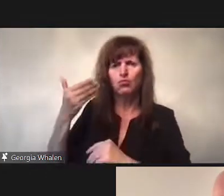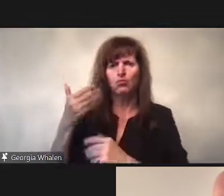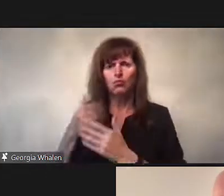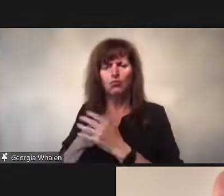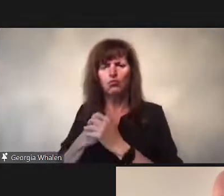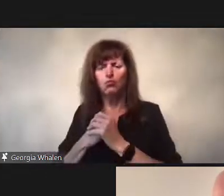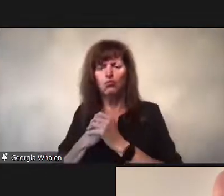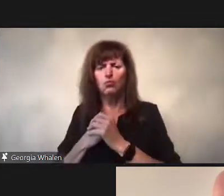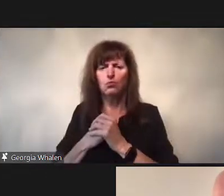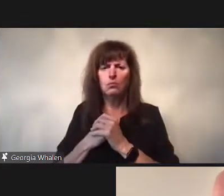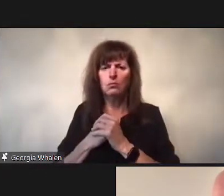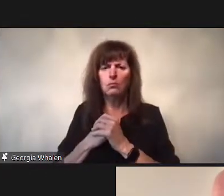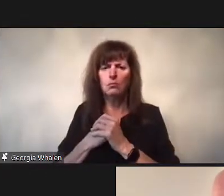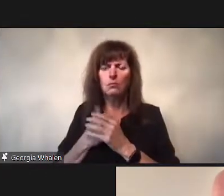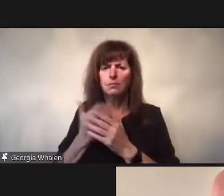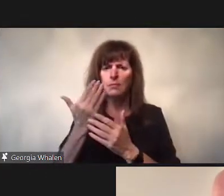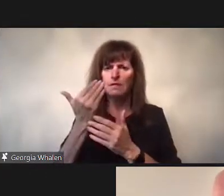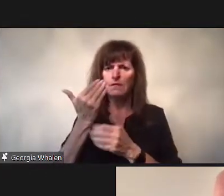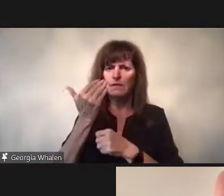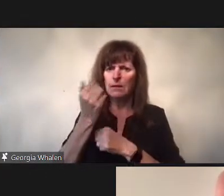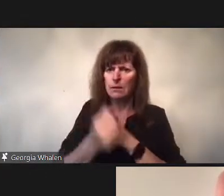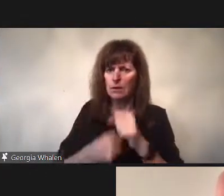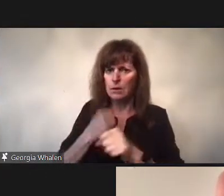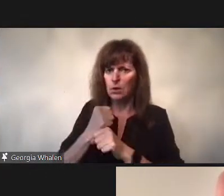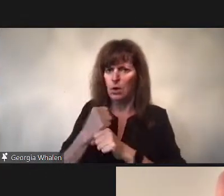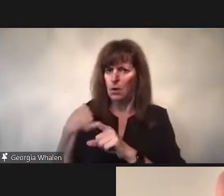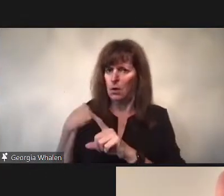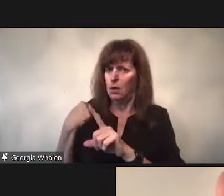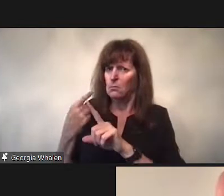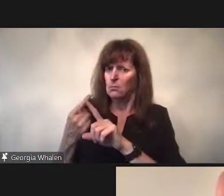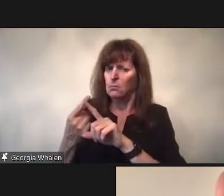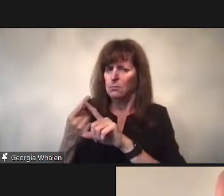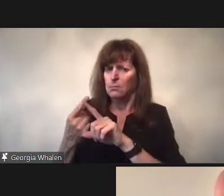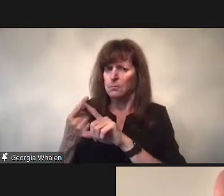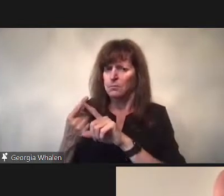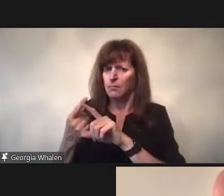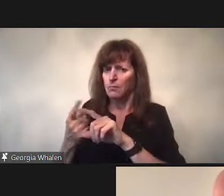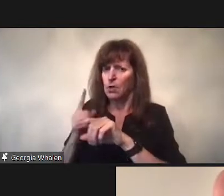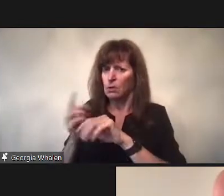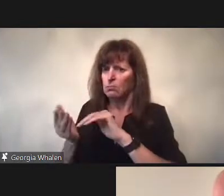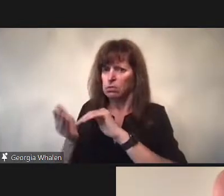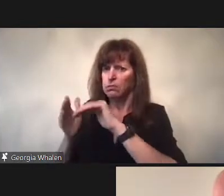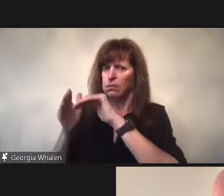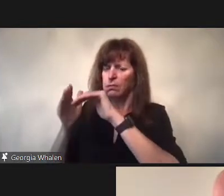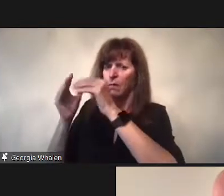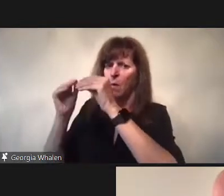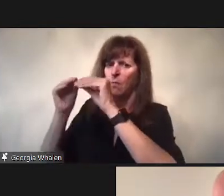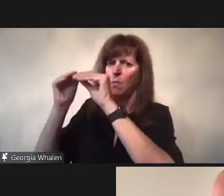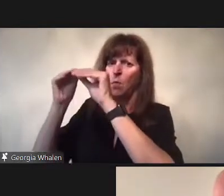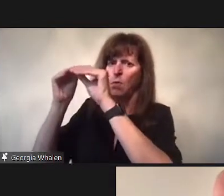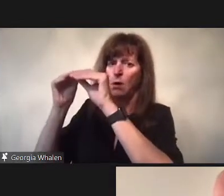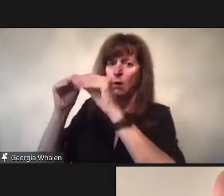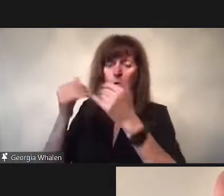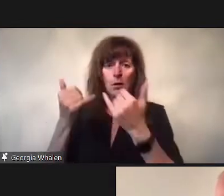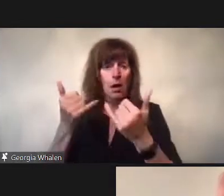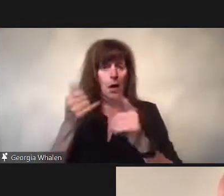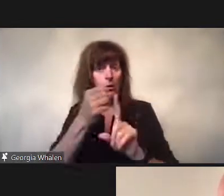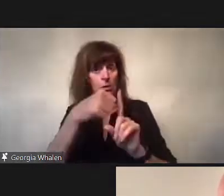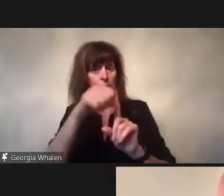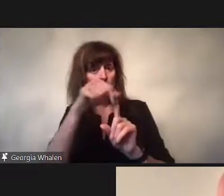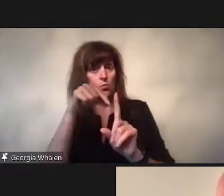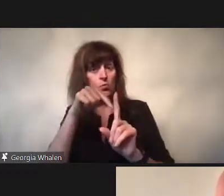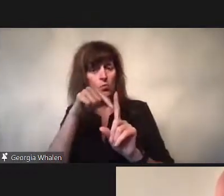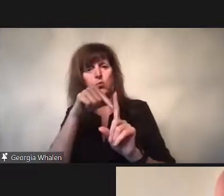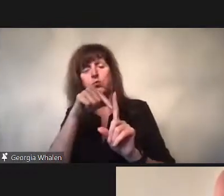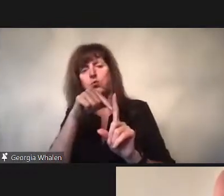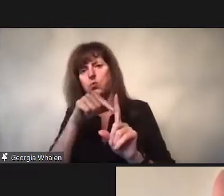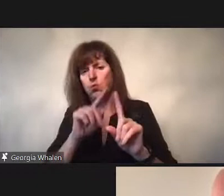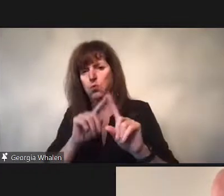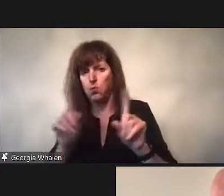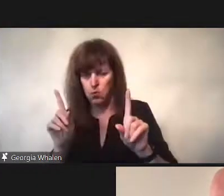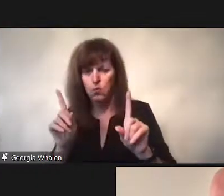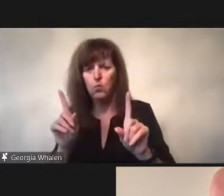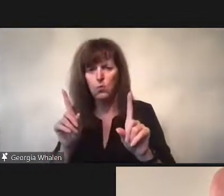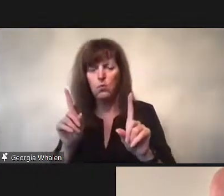It’s a welfare state.